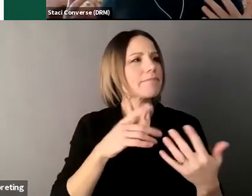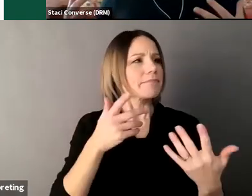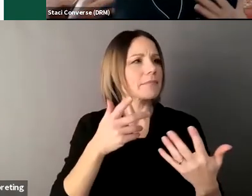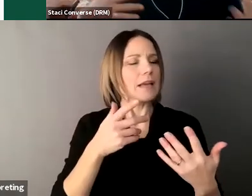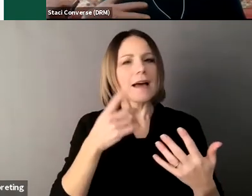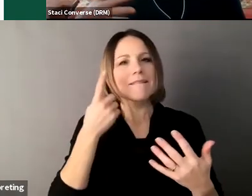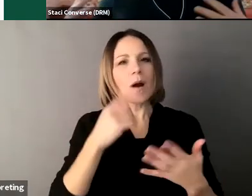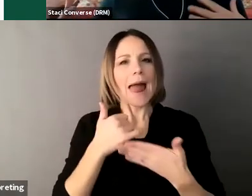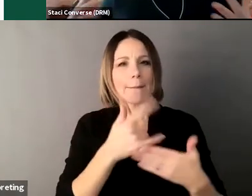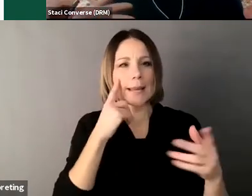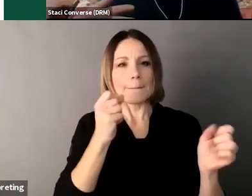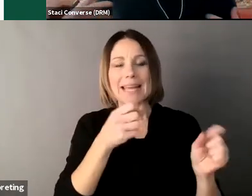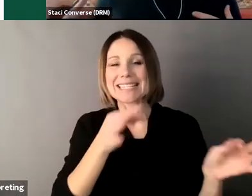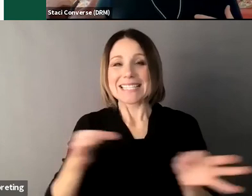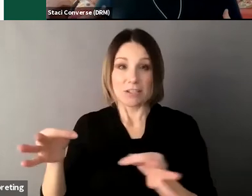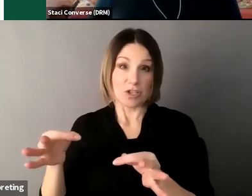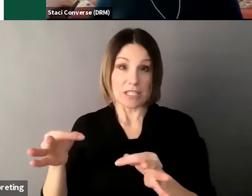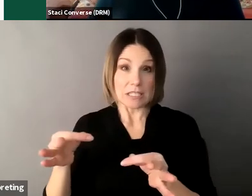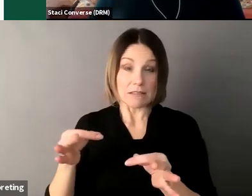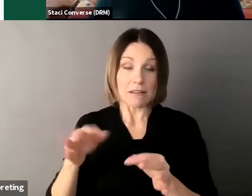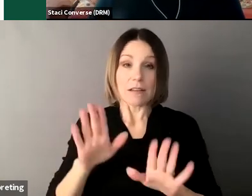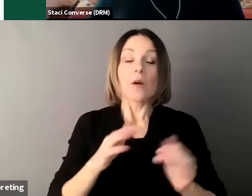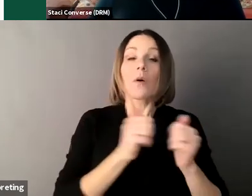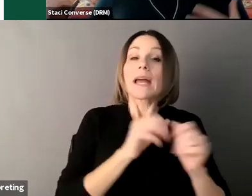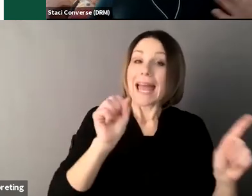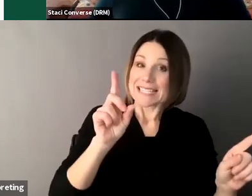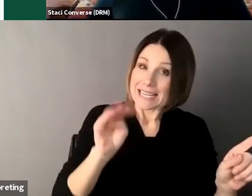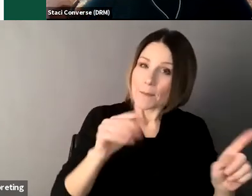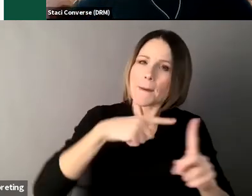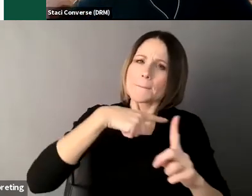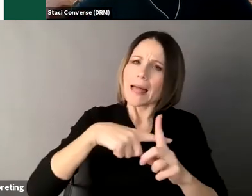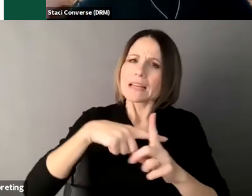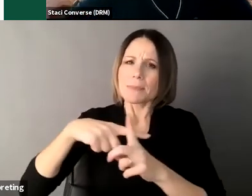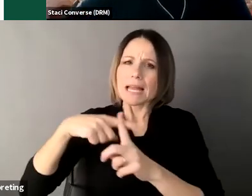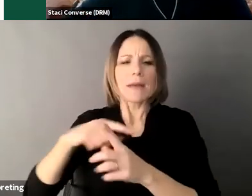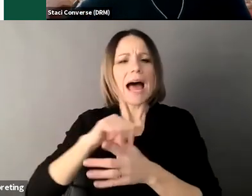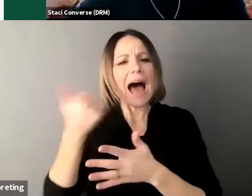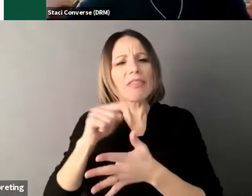isn't an all or nothing sort of thing so you can have supported decision-making and also use